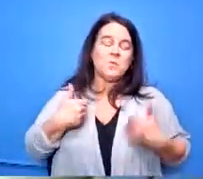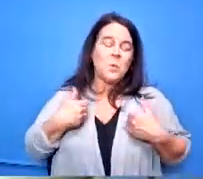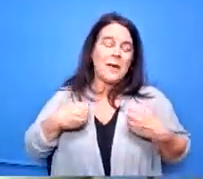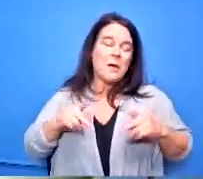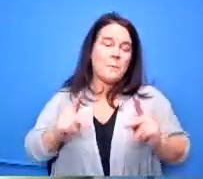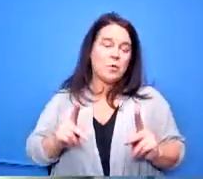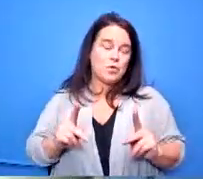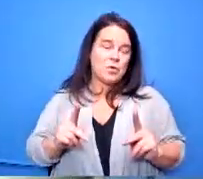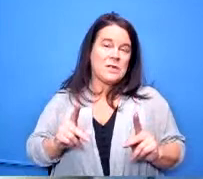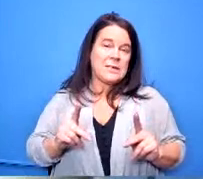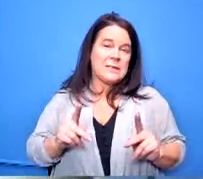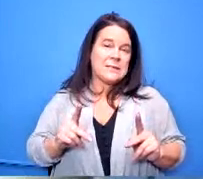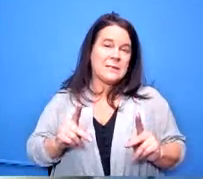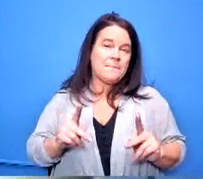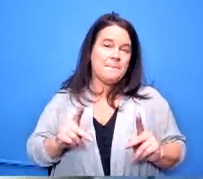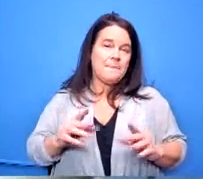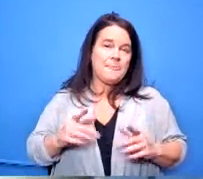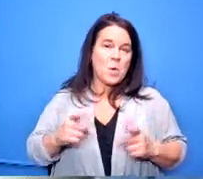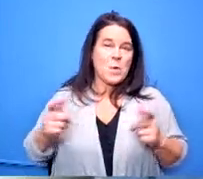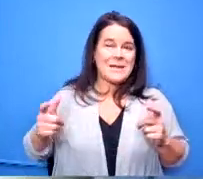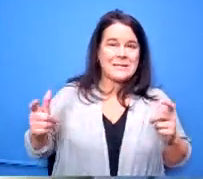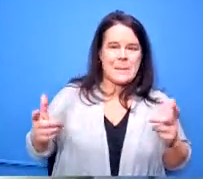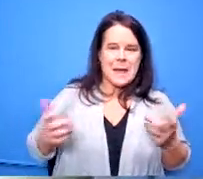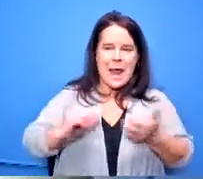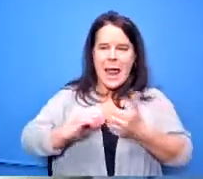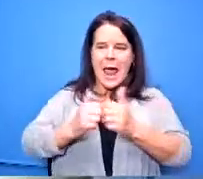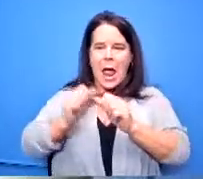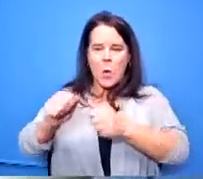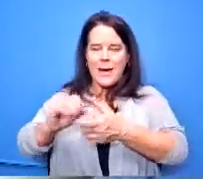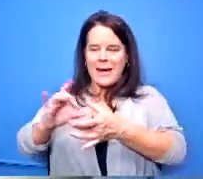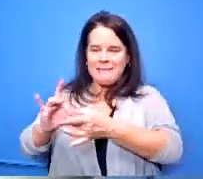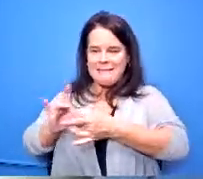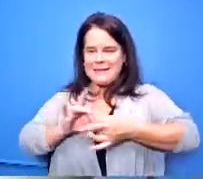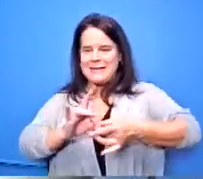and even try to find some ways to connect other schools to the sports medicine and